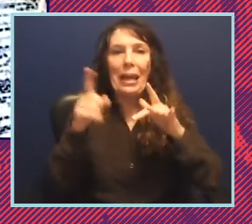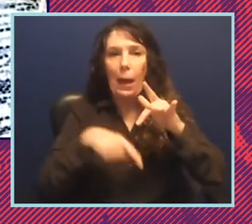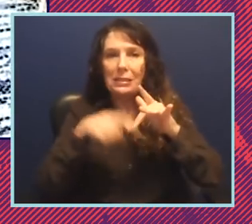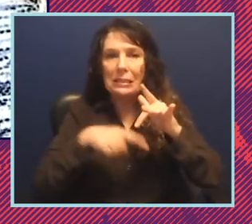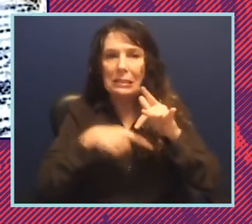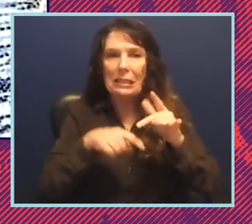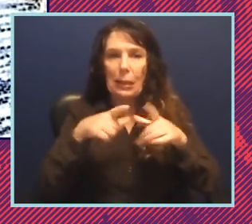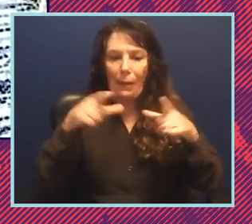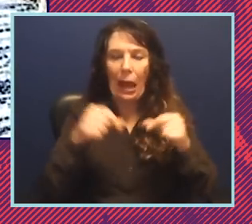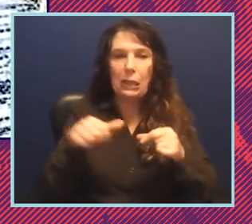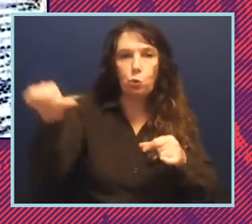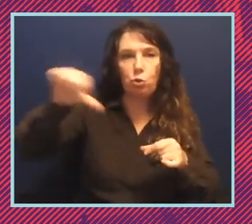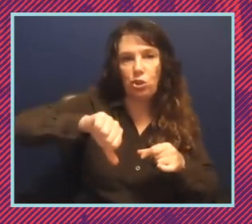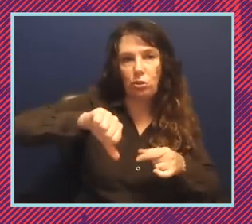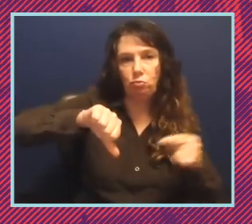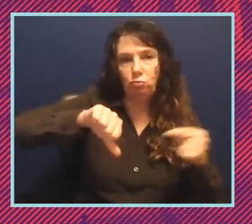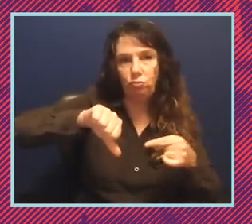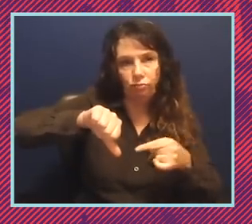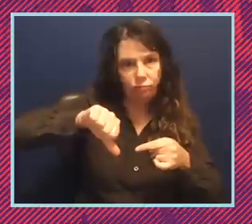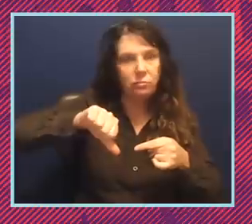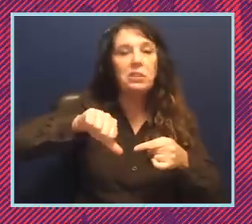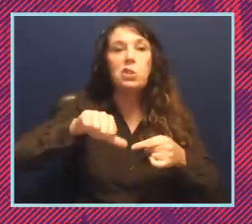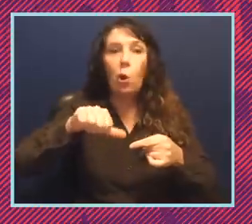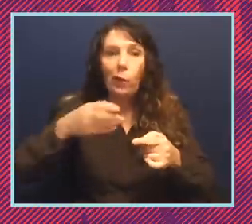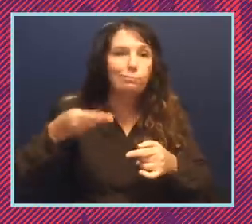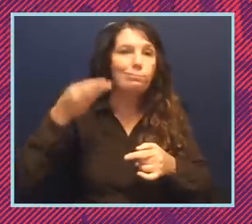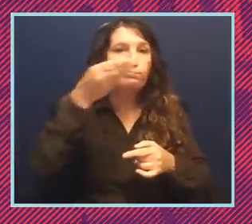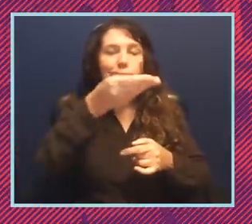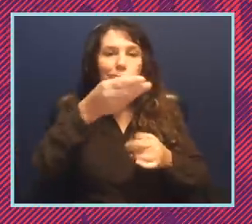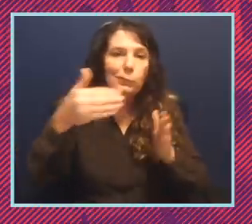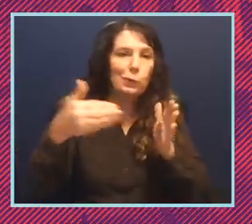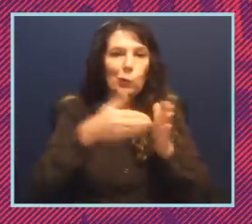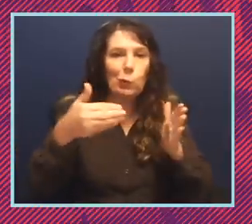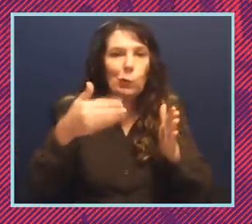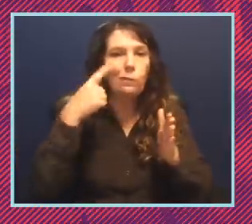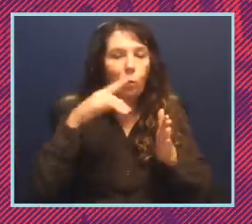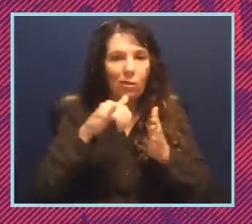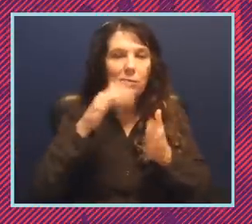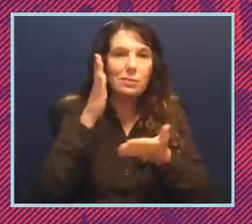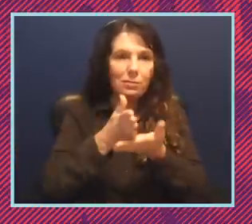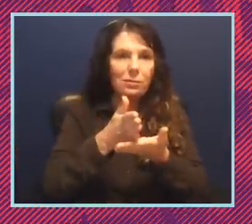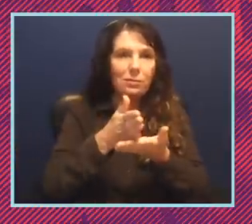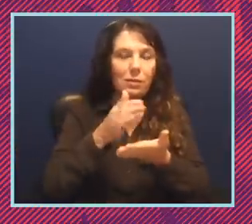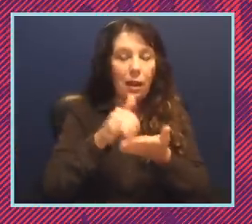That's right. And we brought a lawsuit to stop that from happening in 2018, but also to set up